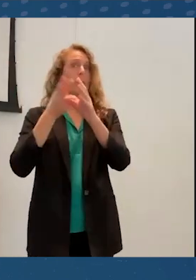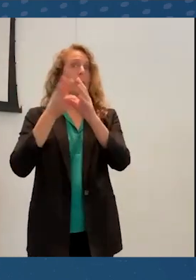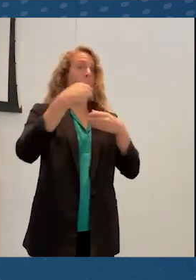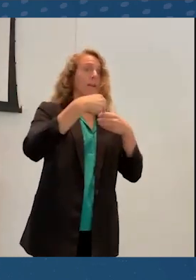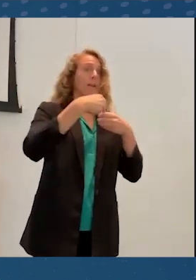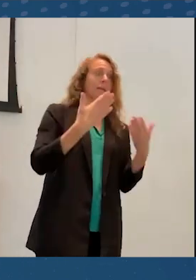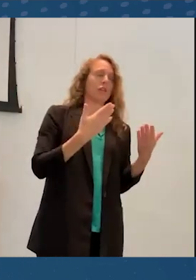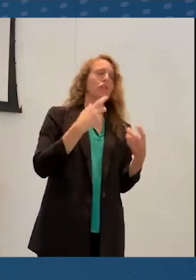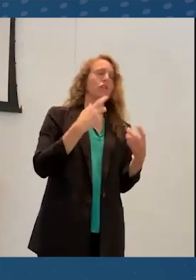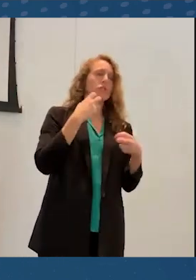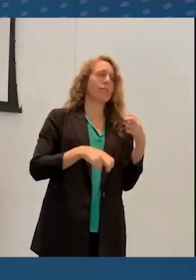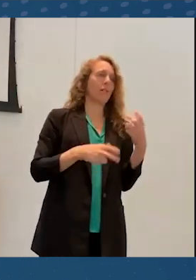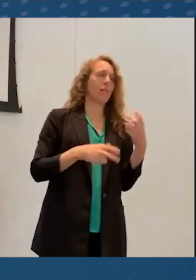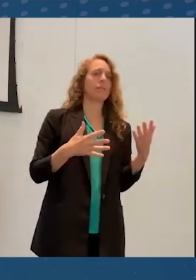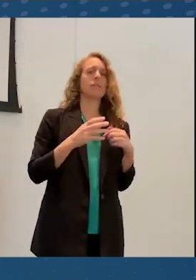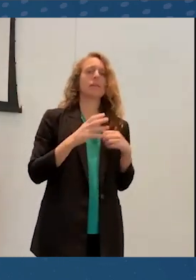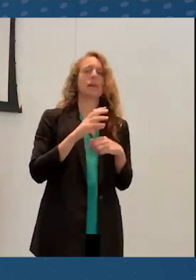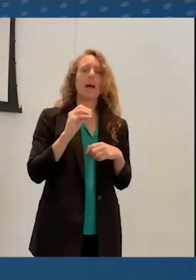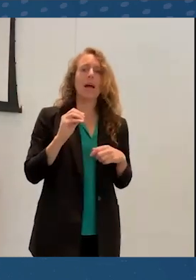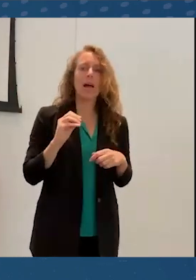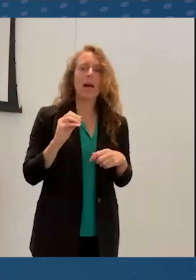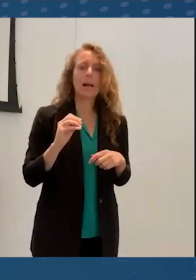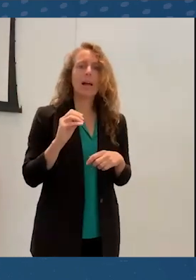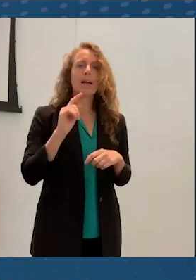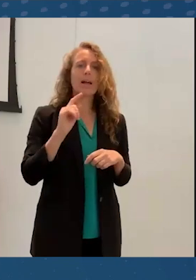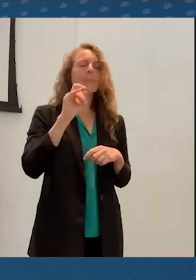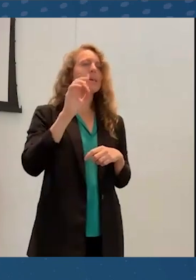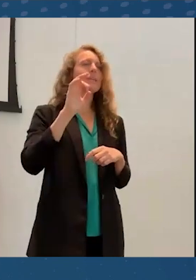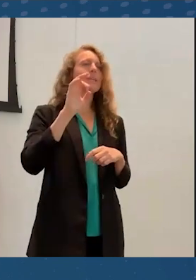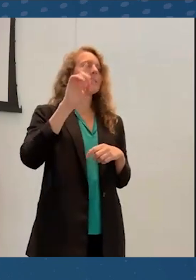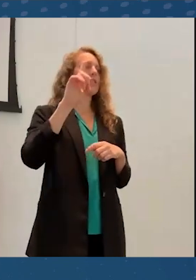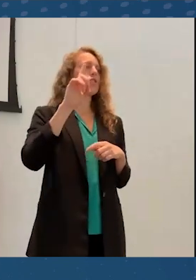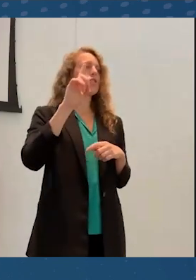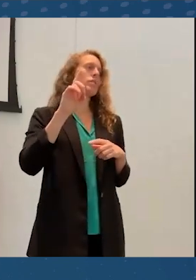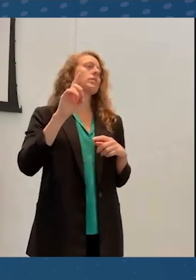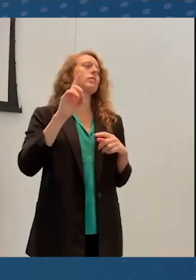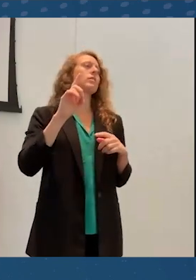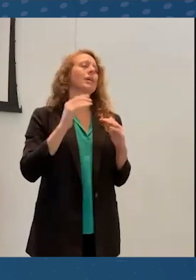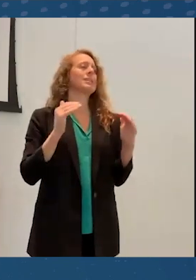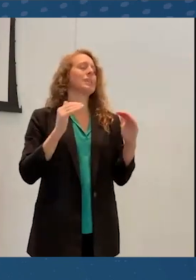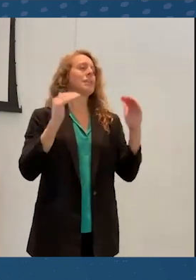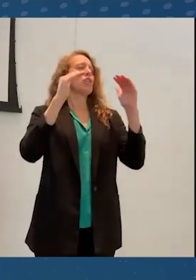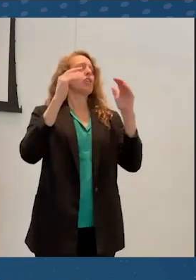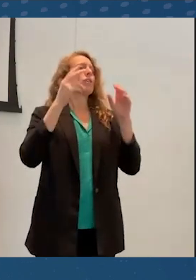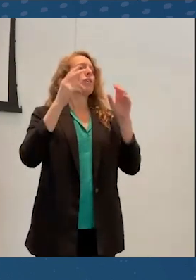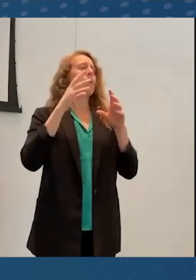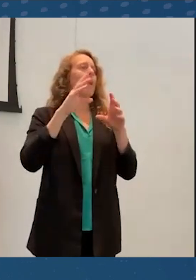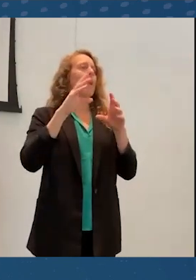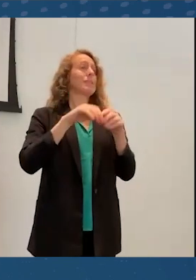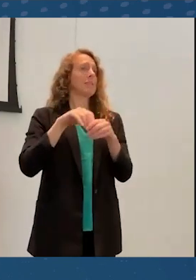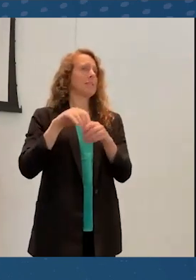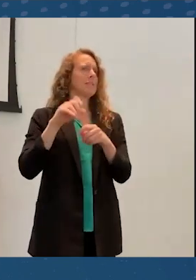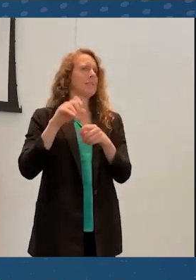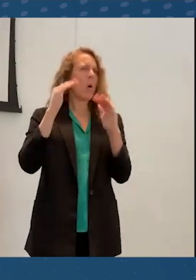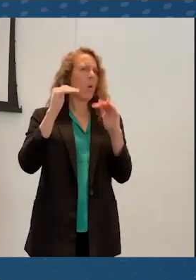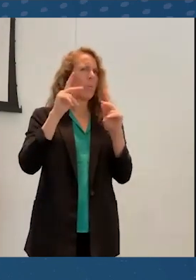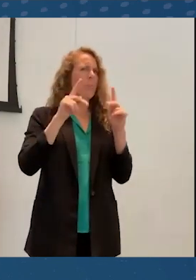And there's a tiered attendance which I think hopefully the participants who are on Zoom right now are experiencing less of it because Dylan